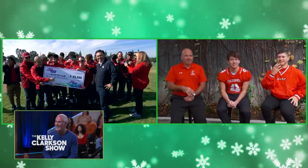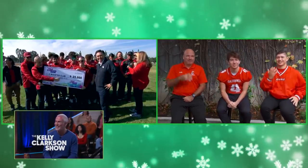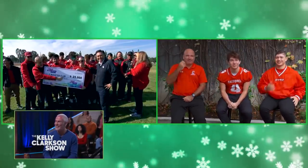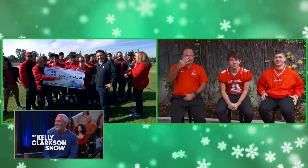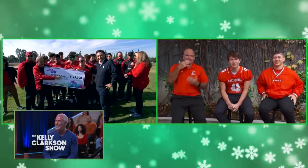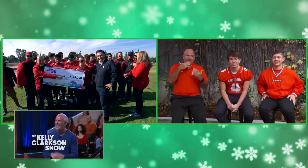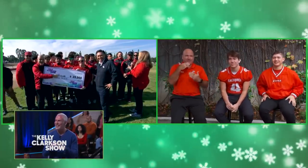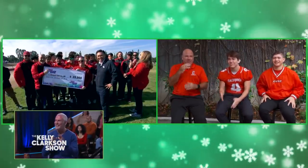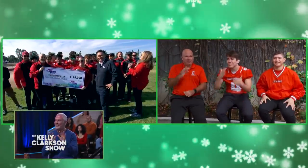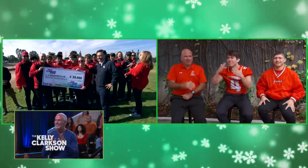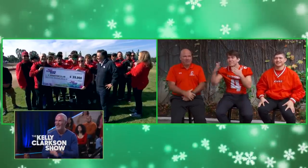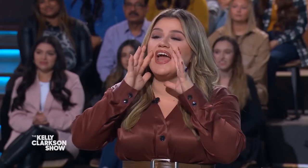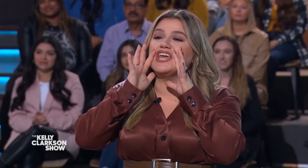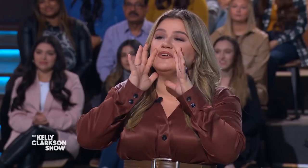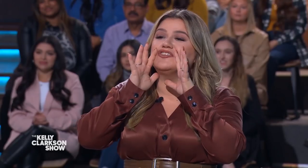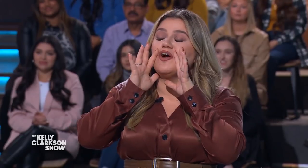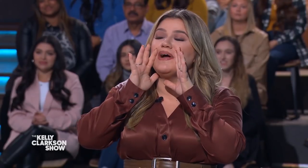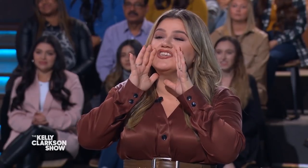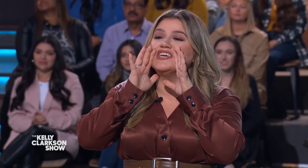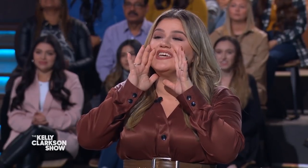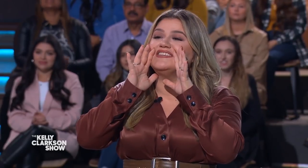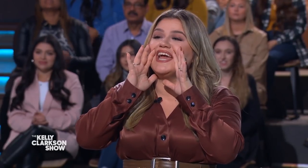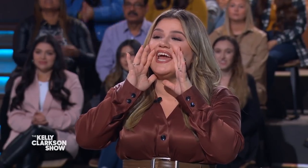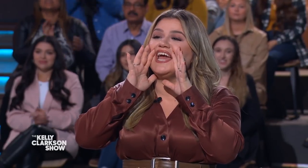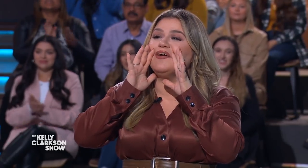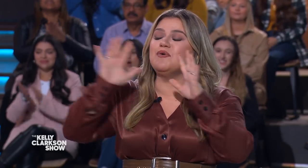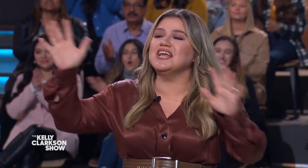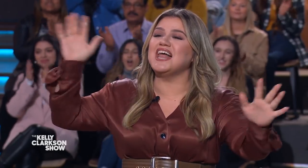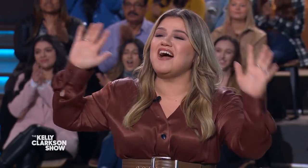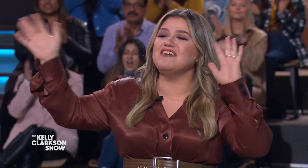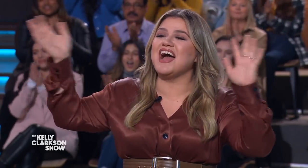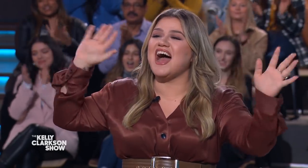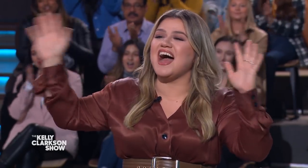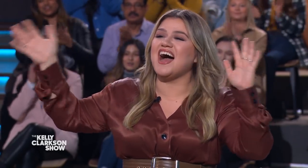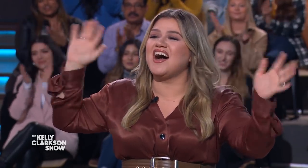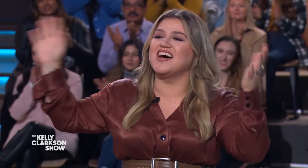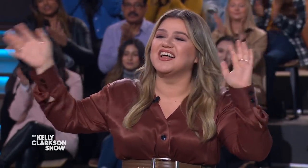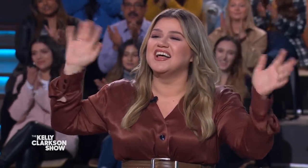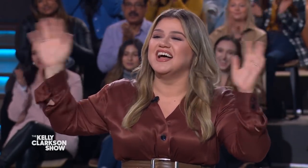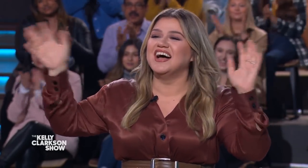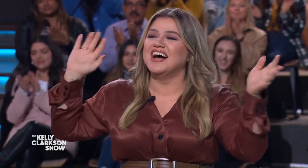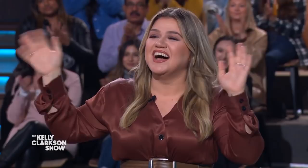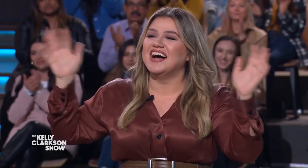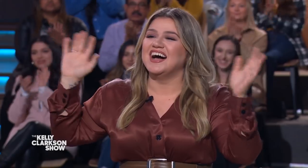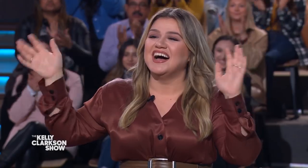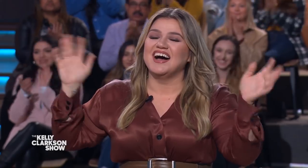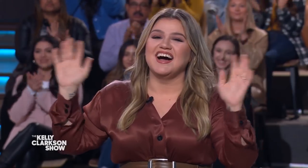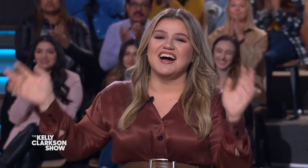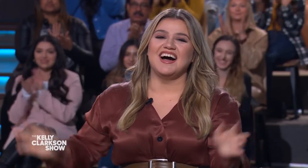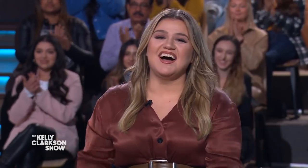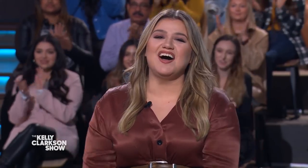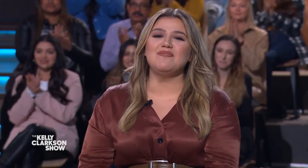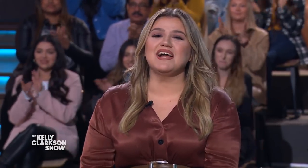Thank you guys so much, and thank you so much to the team. We love y'all - [Tony] Thank you, Kelly. Thank you. - [Wolf] Thank you, Kelly.